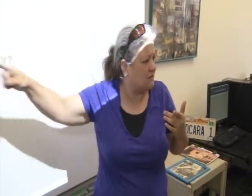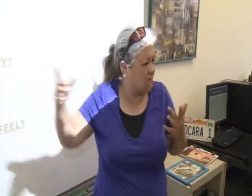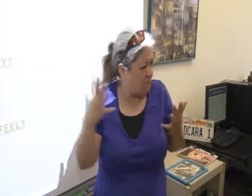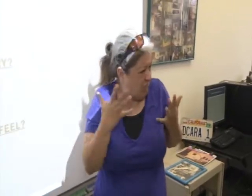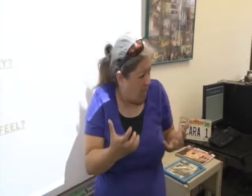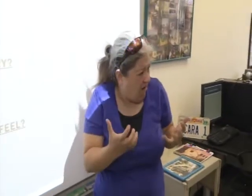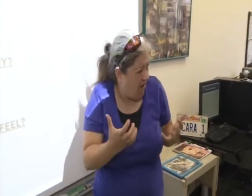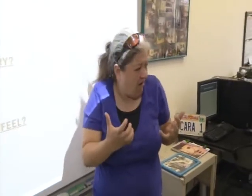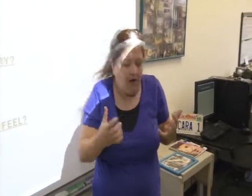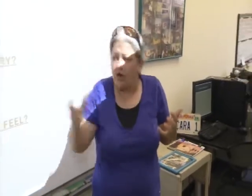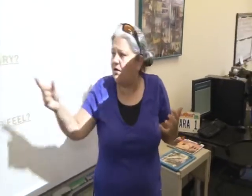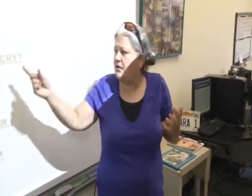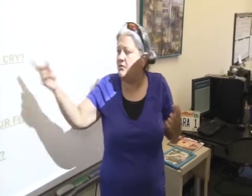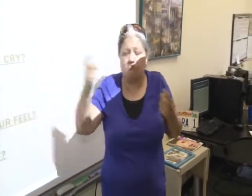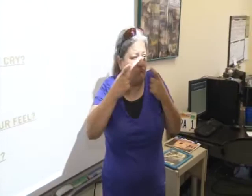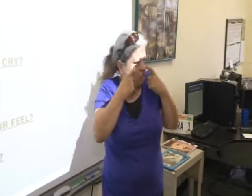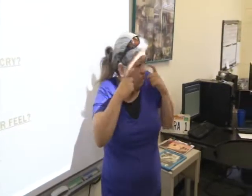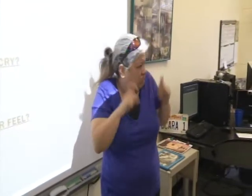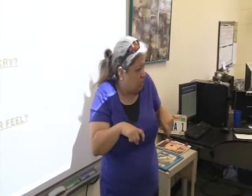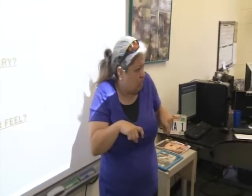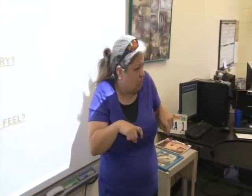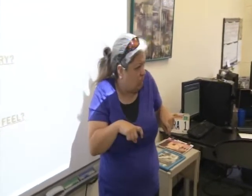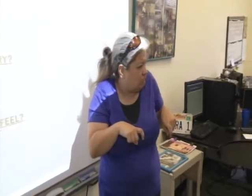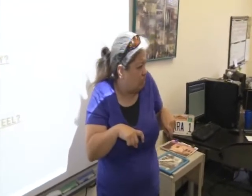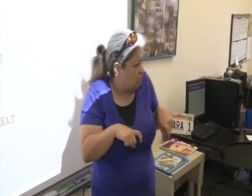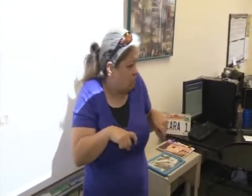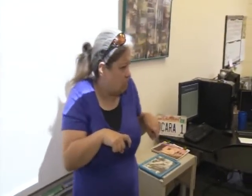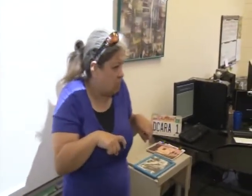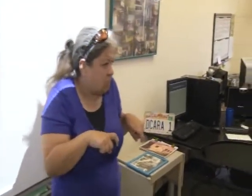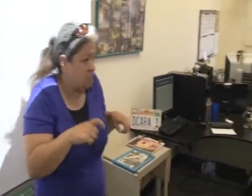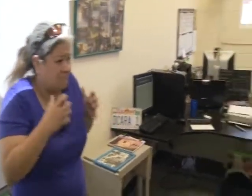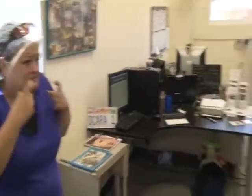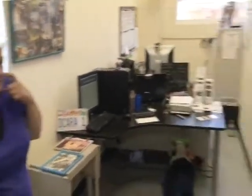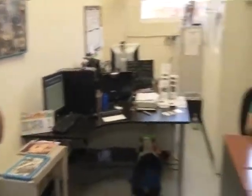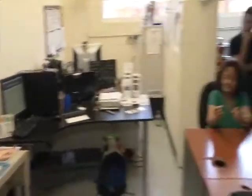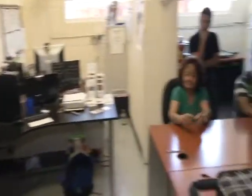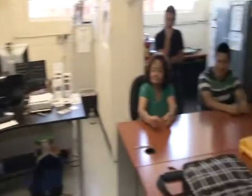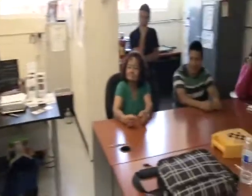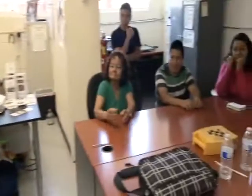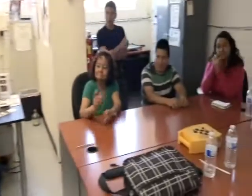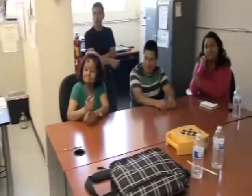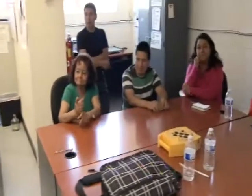Reporter: For the past 52 years, DCARA has been an important for the Deaf